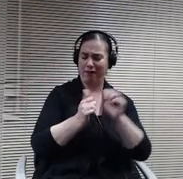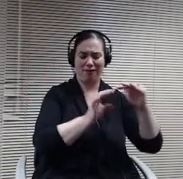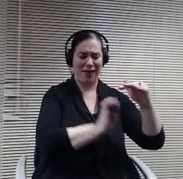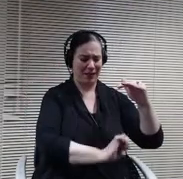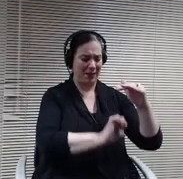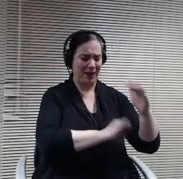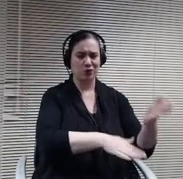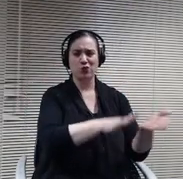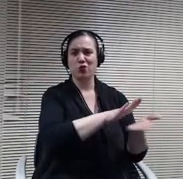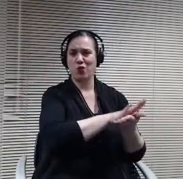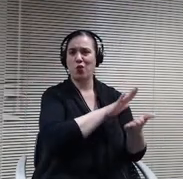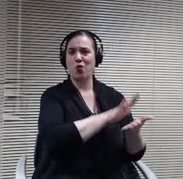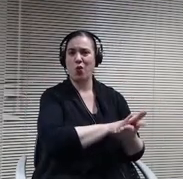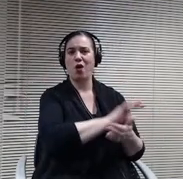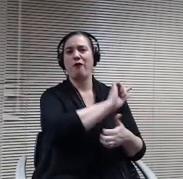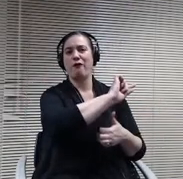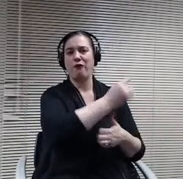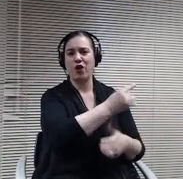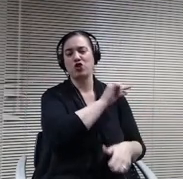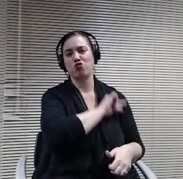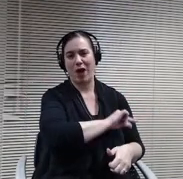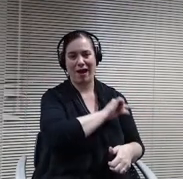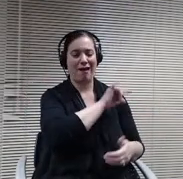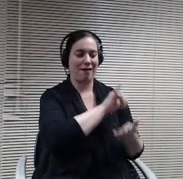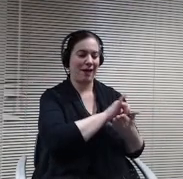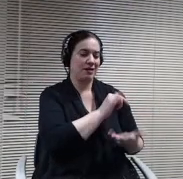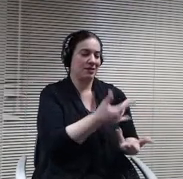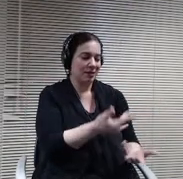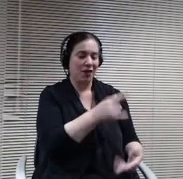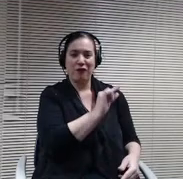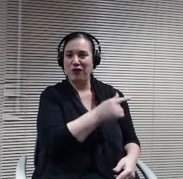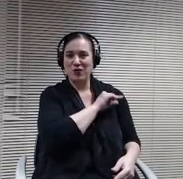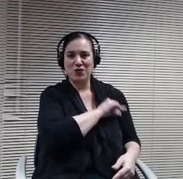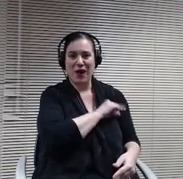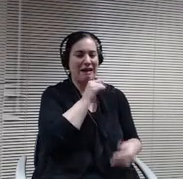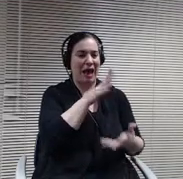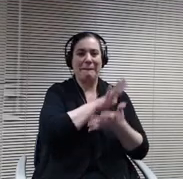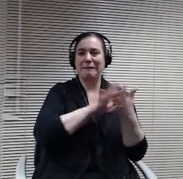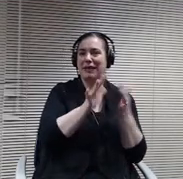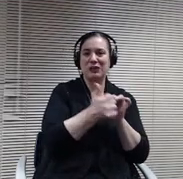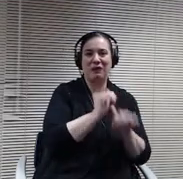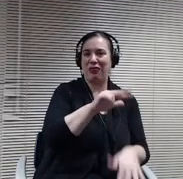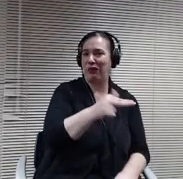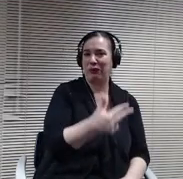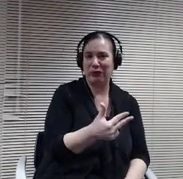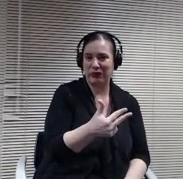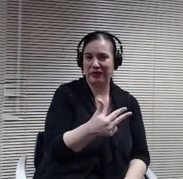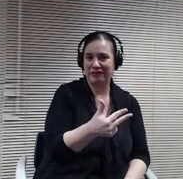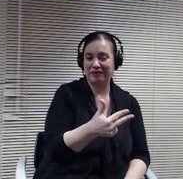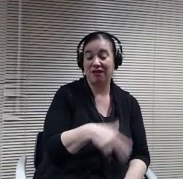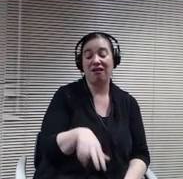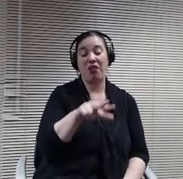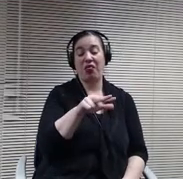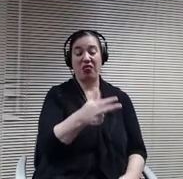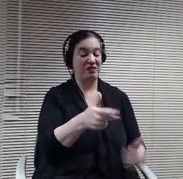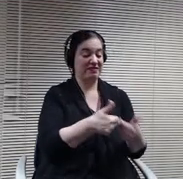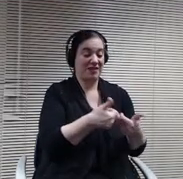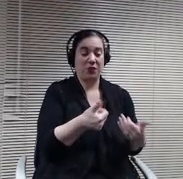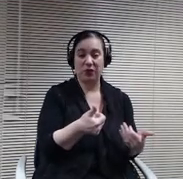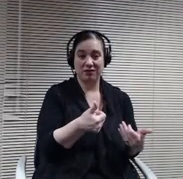grade. It doesn't mix with third grade, 3rd grade is separate, etc. But in the high school you have a mixture of